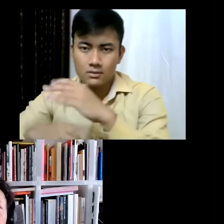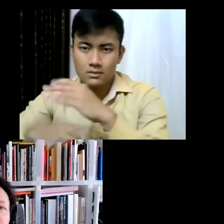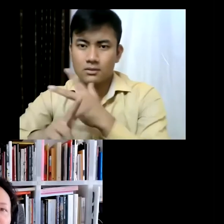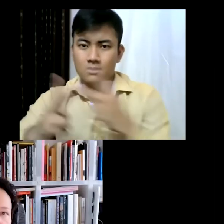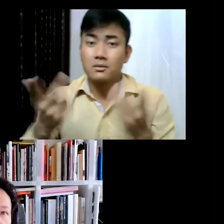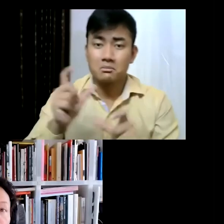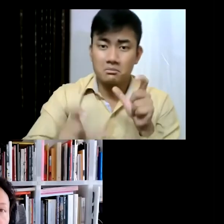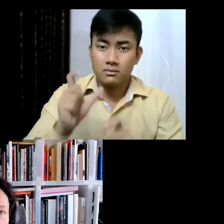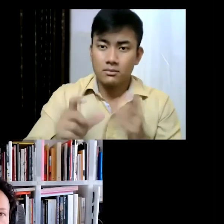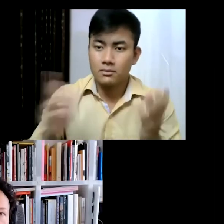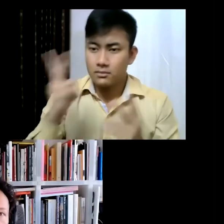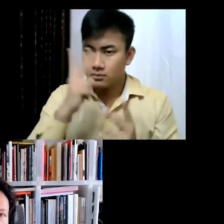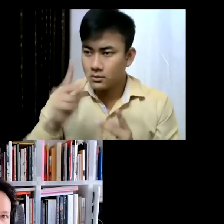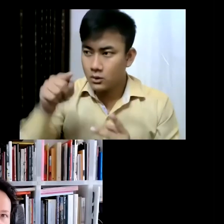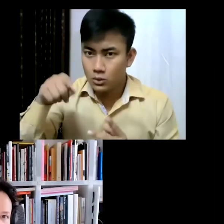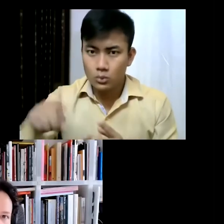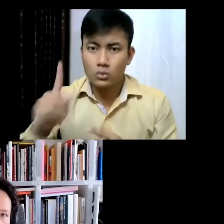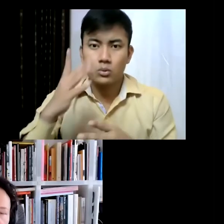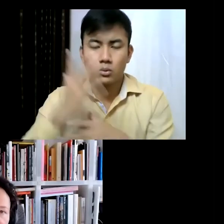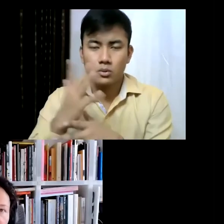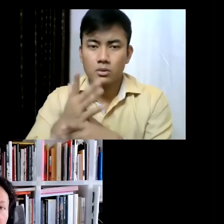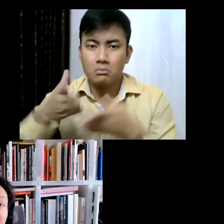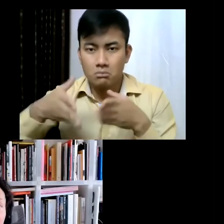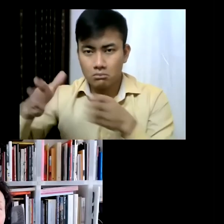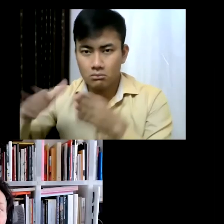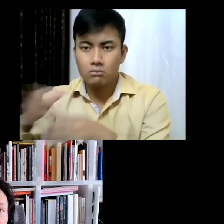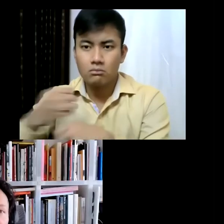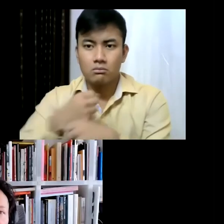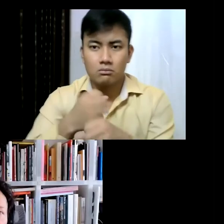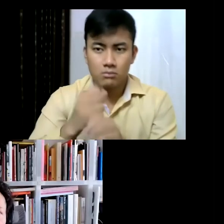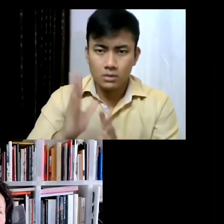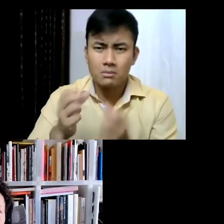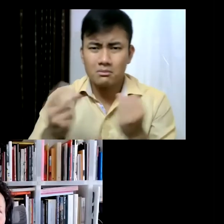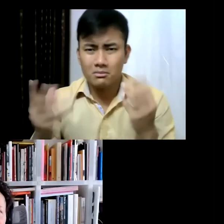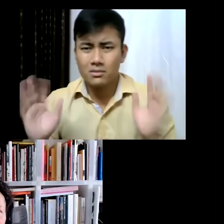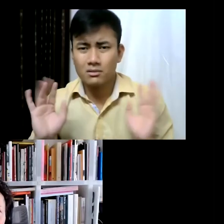create their own journeys through Venice, and to the many art experiences that are offered there.